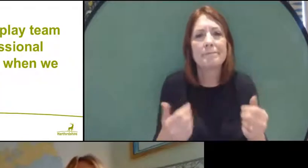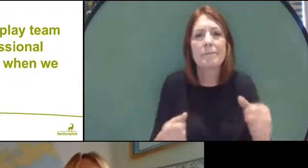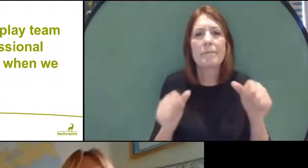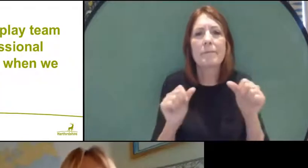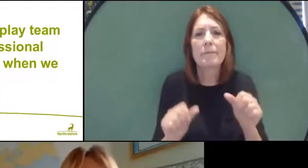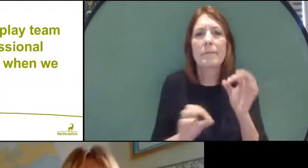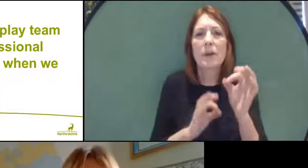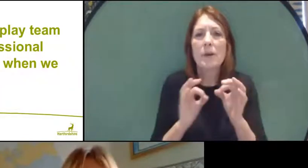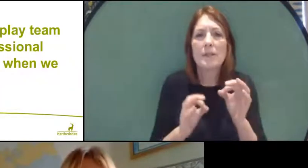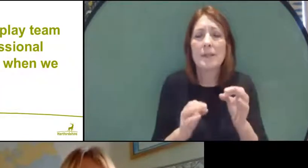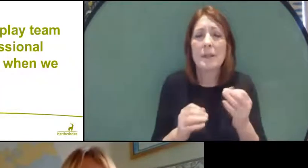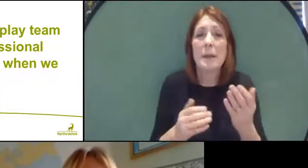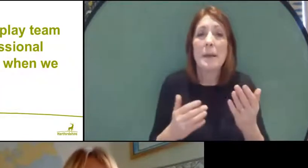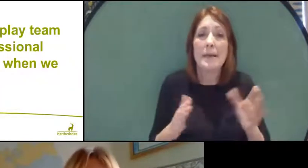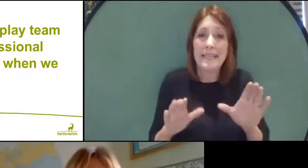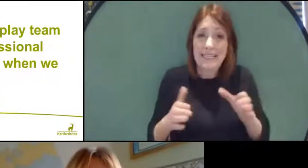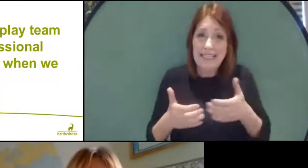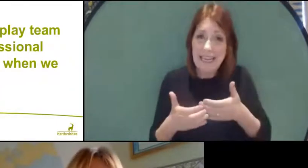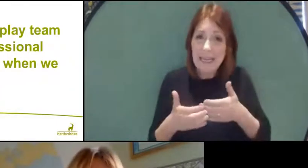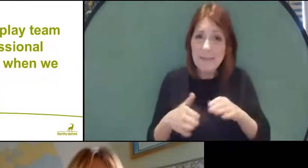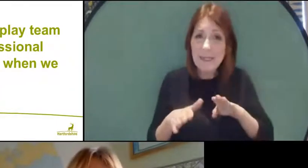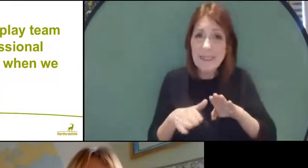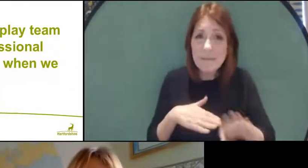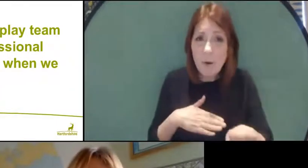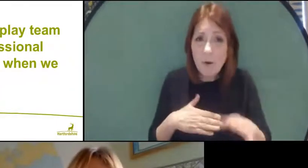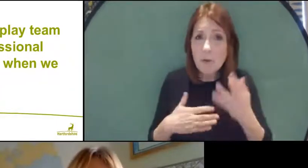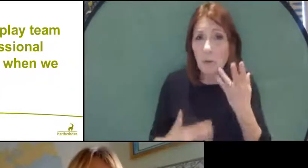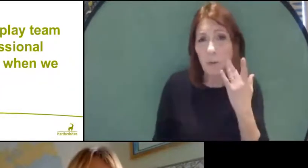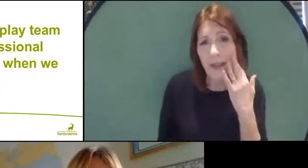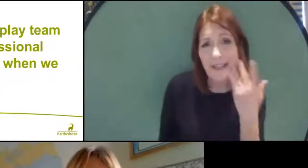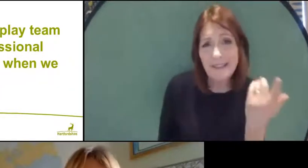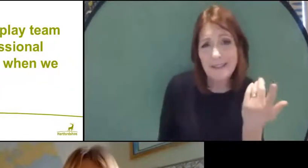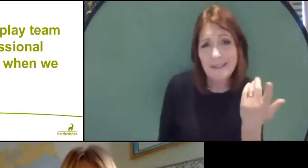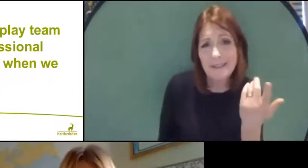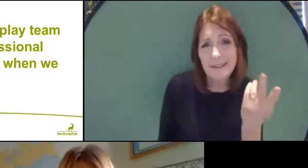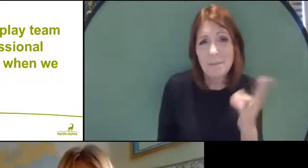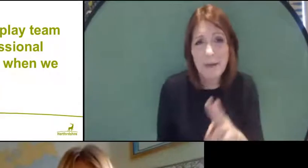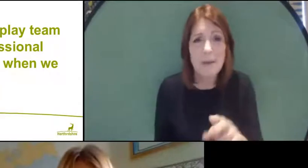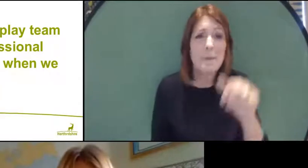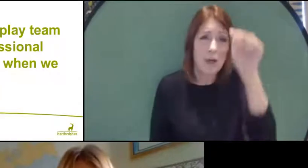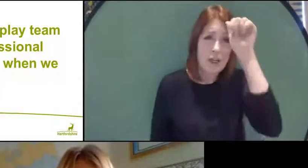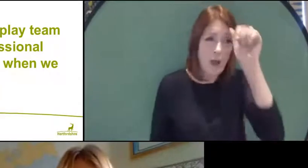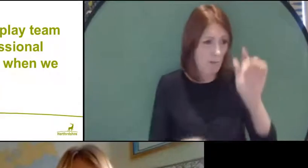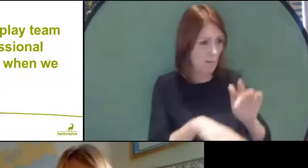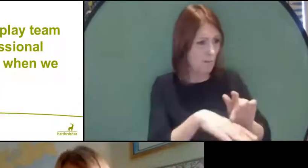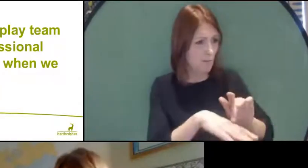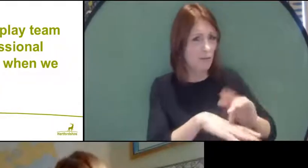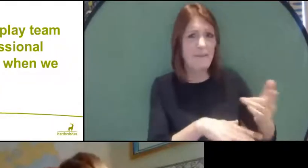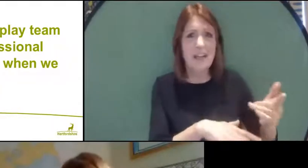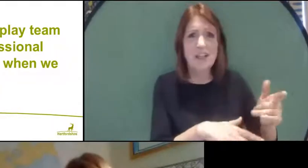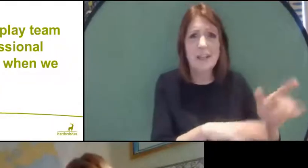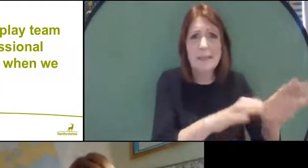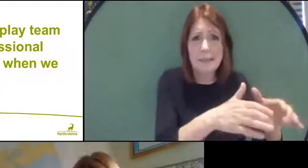"When can I play team sports? Why can professional clubs play, but we can't when we know it's good for us?" Now, this is a really important question.